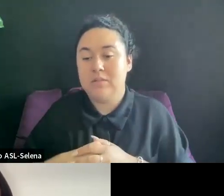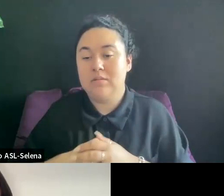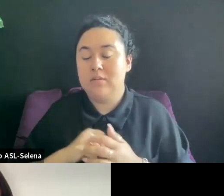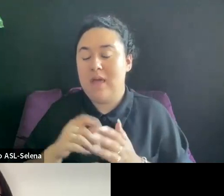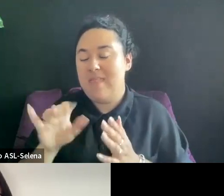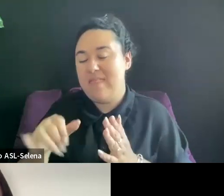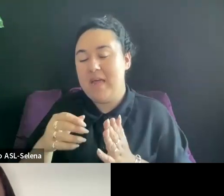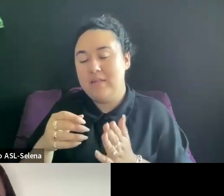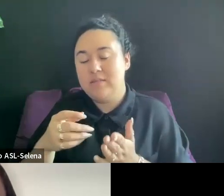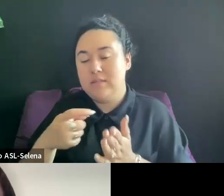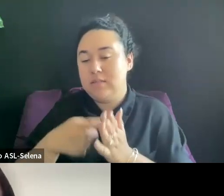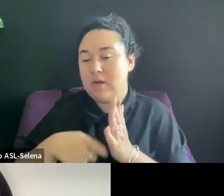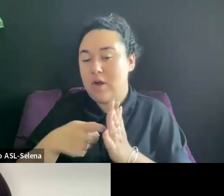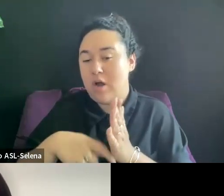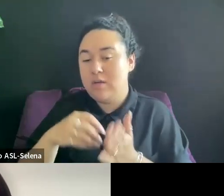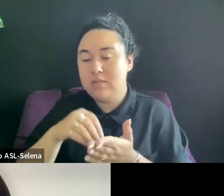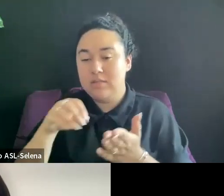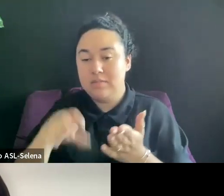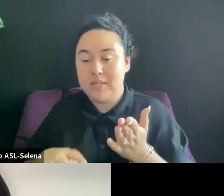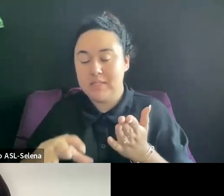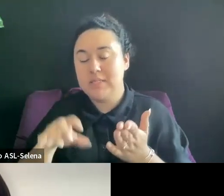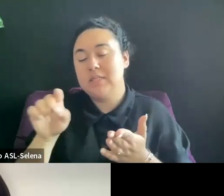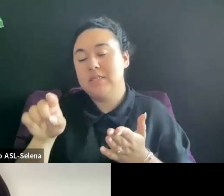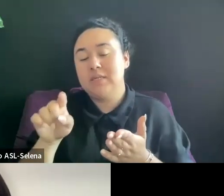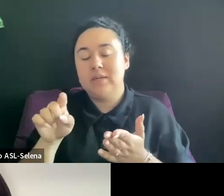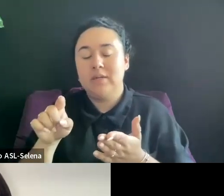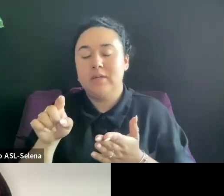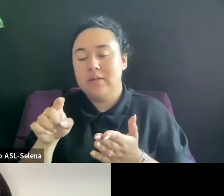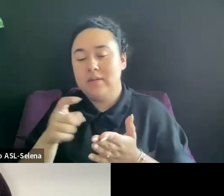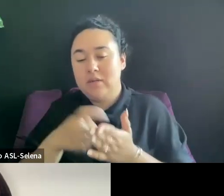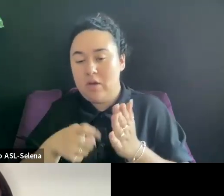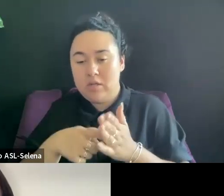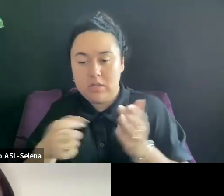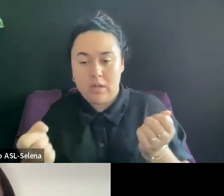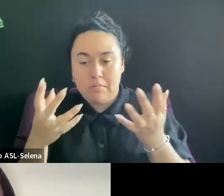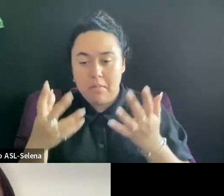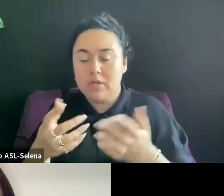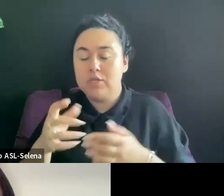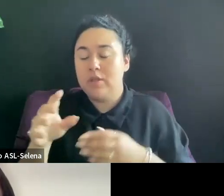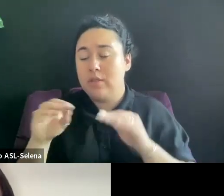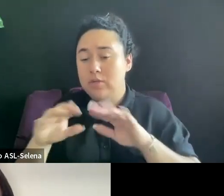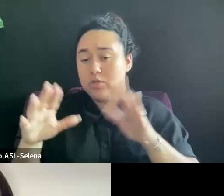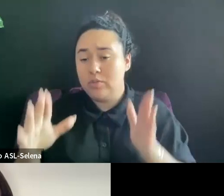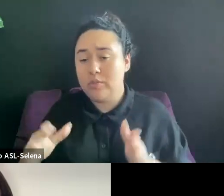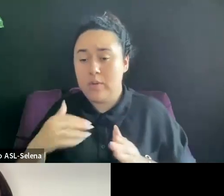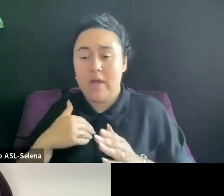IS THE DISTRIBUTOR GOING TO TAKE YOUR MARKETING EXPENSES OFF THE TOP AND IN THAT CASE IT WILL BE A